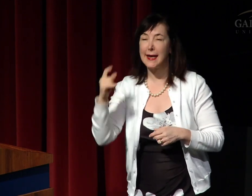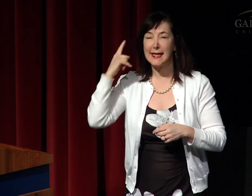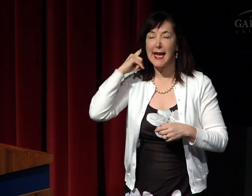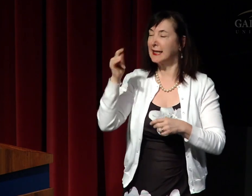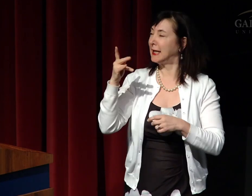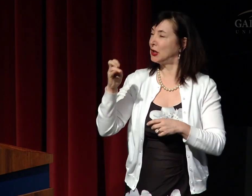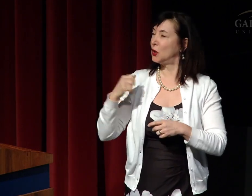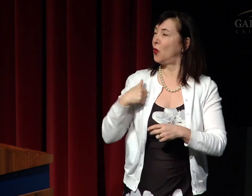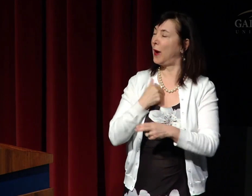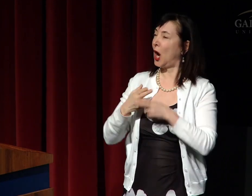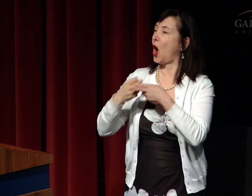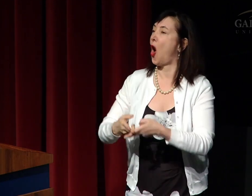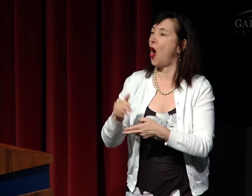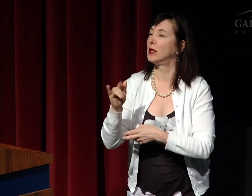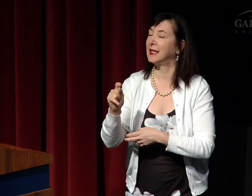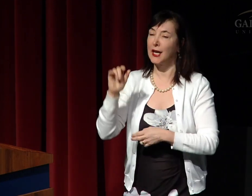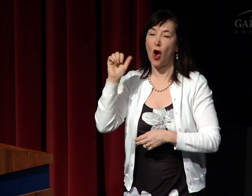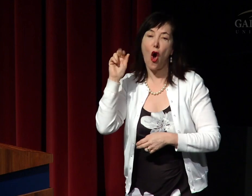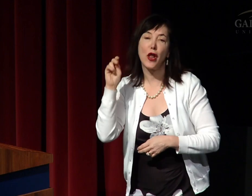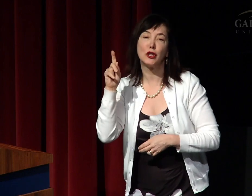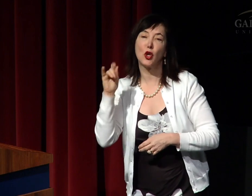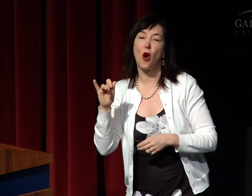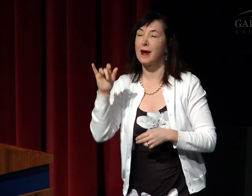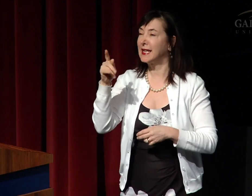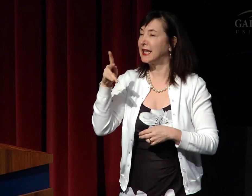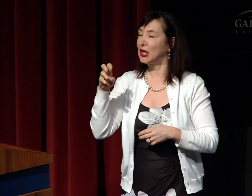for auditory processing so much so we called it auditory tissue.